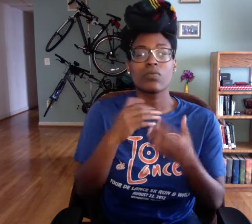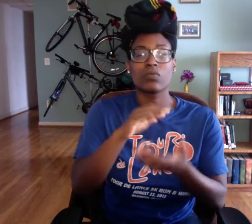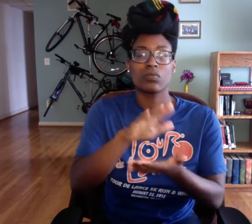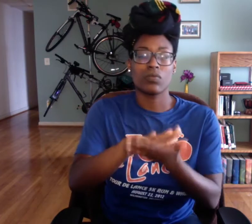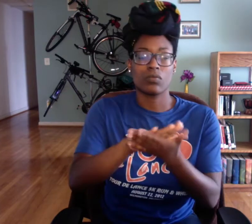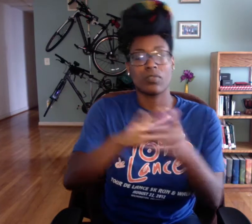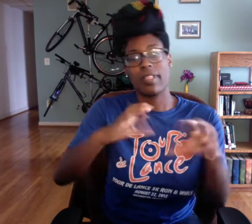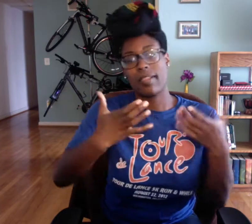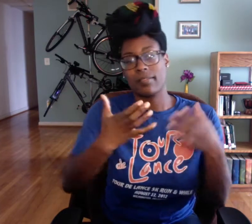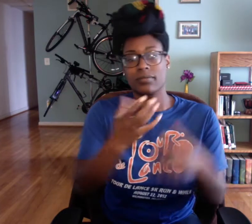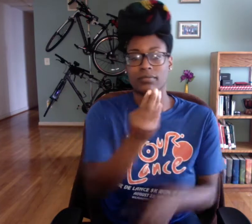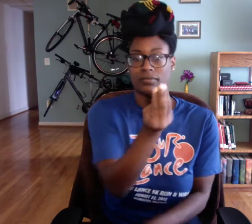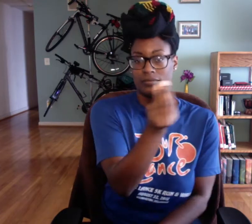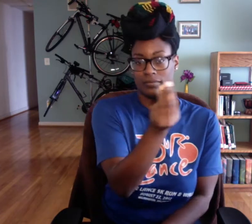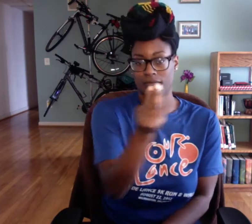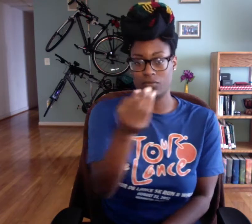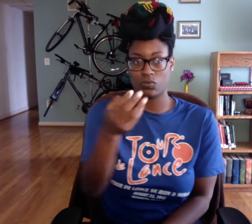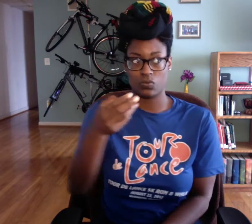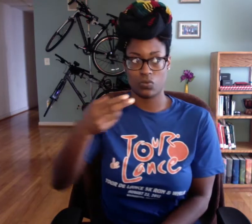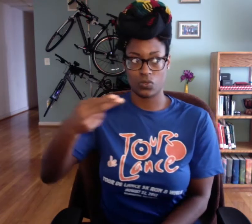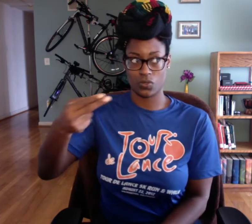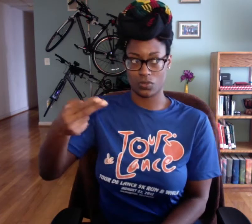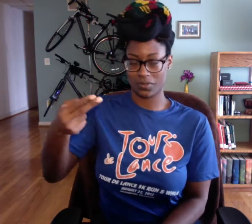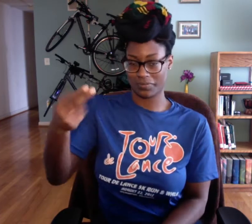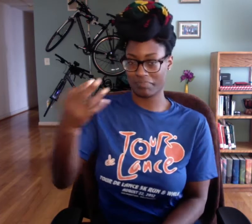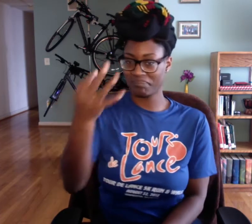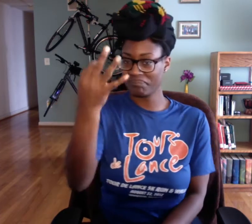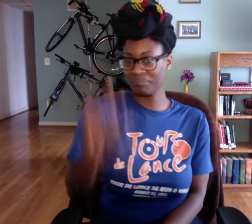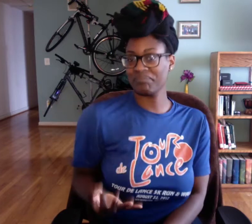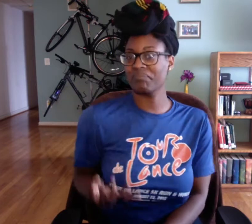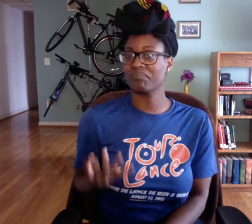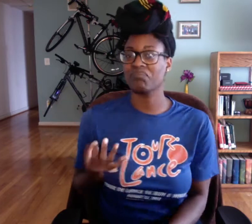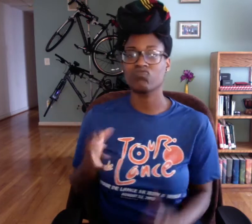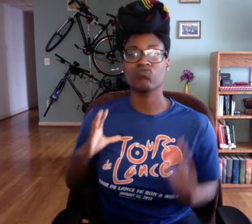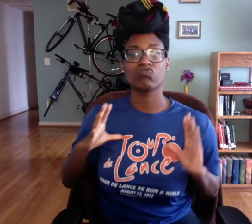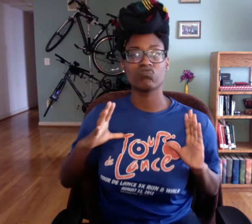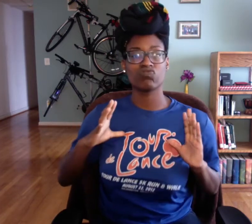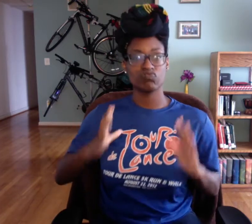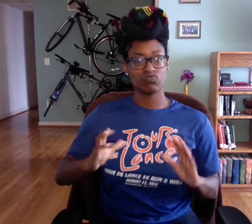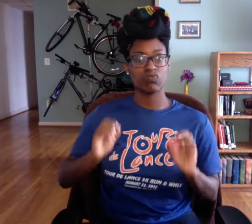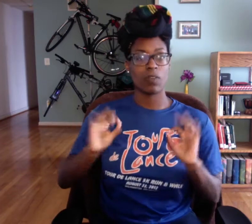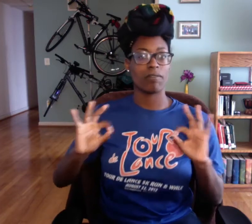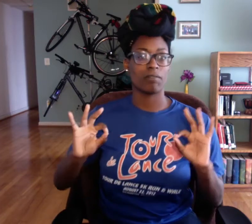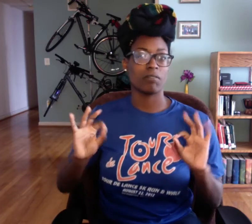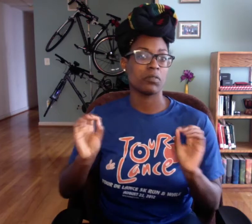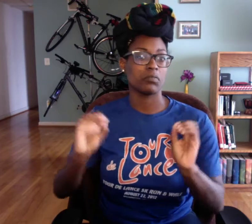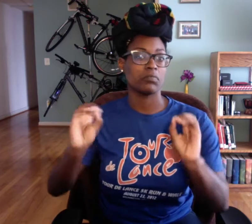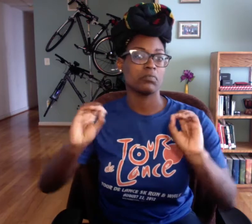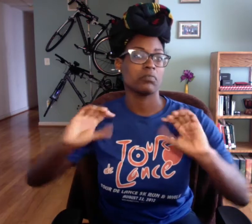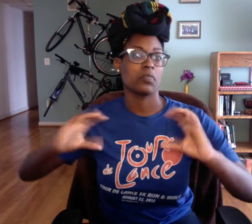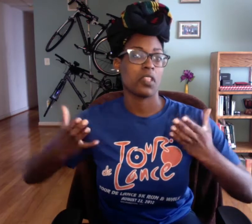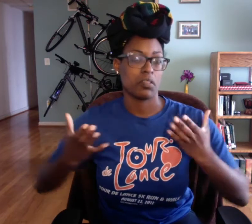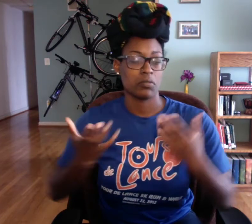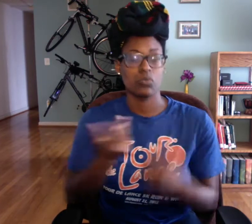so fast. So I have class Monday to Thursday, Fridays are off we have no classes.